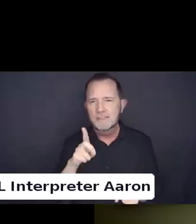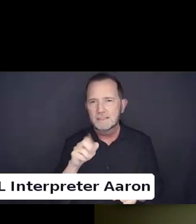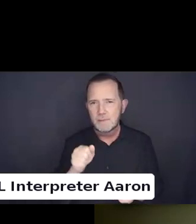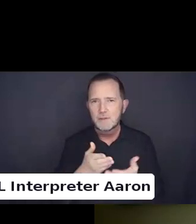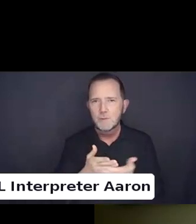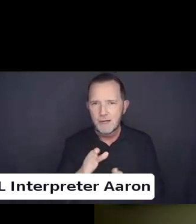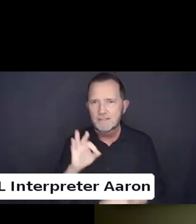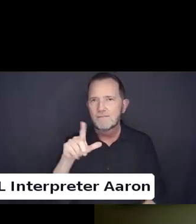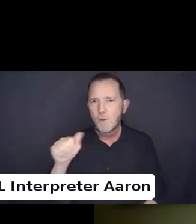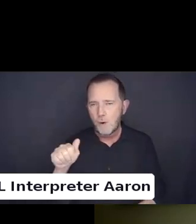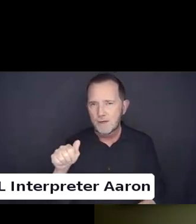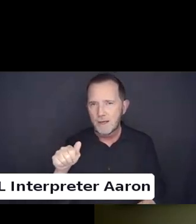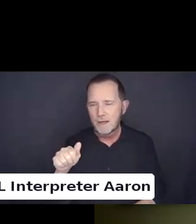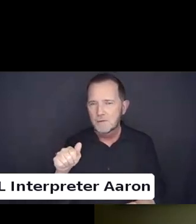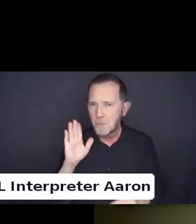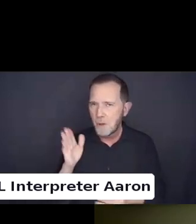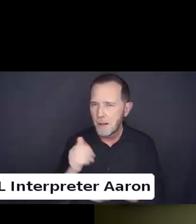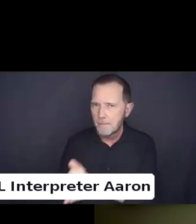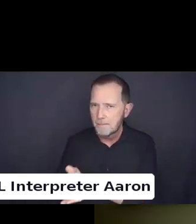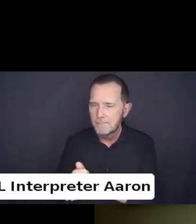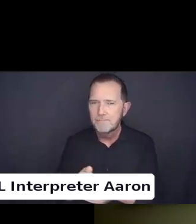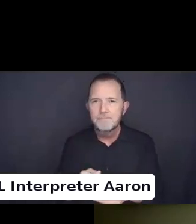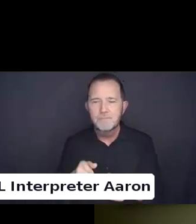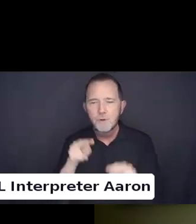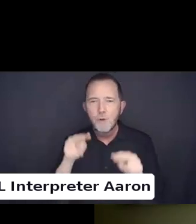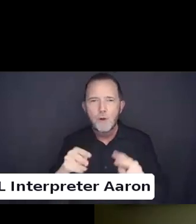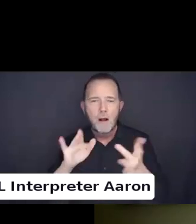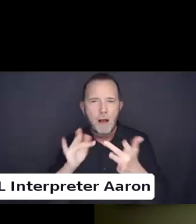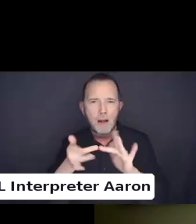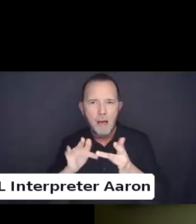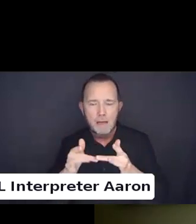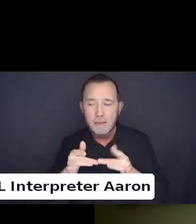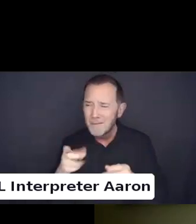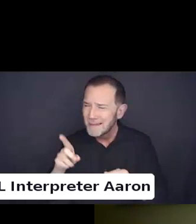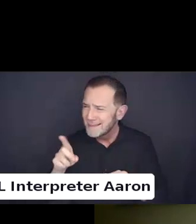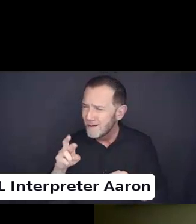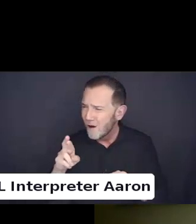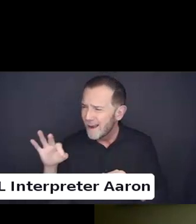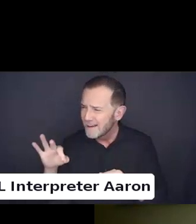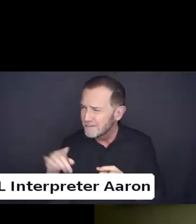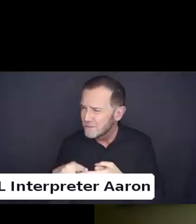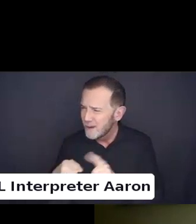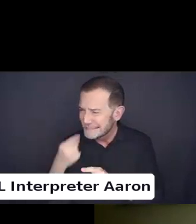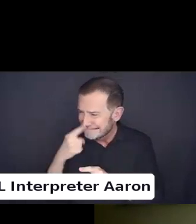If one of the other folks can put in the chat.